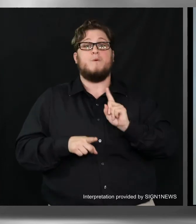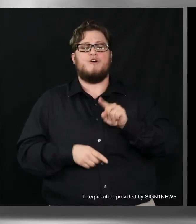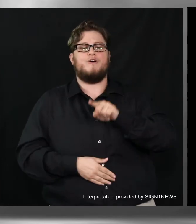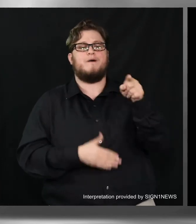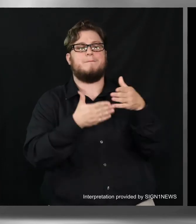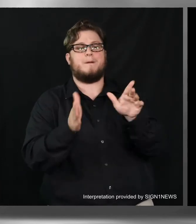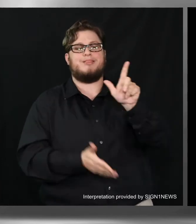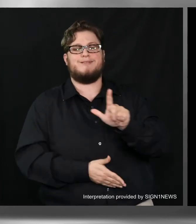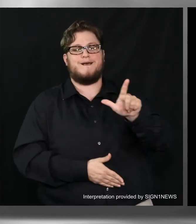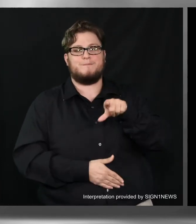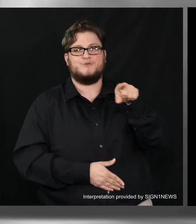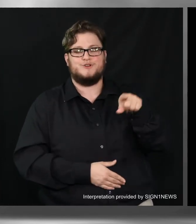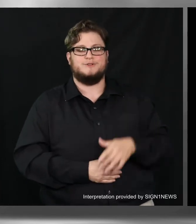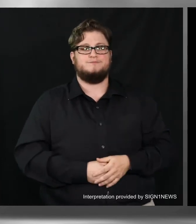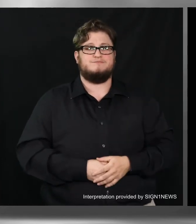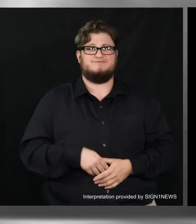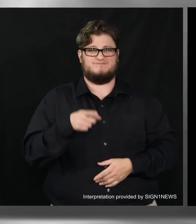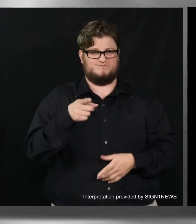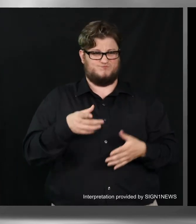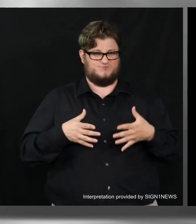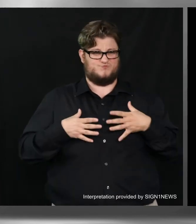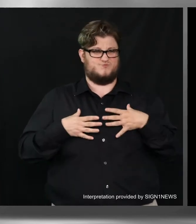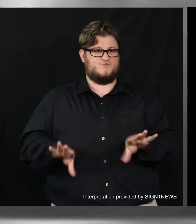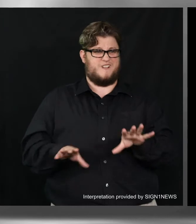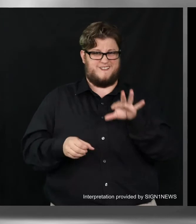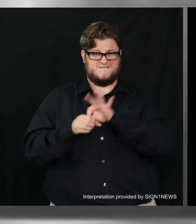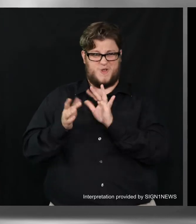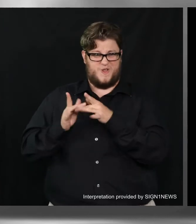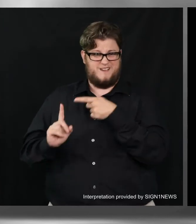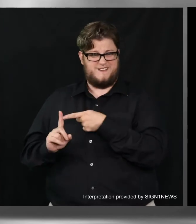If you do not want to register online, you must have your valid ID.